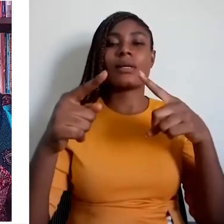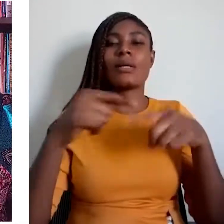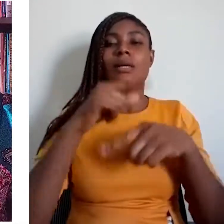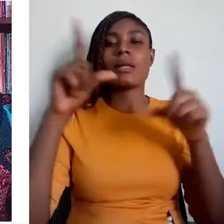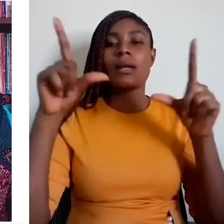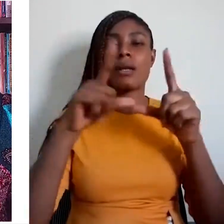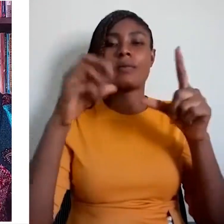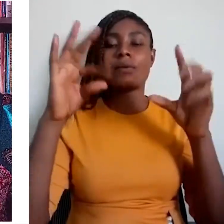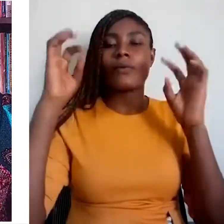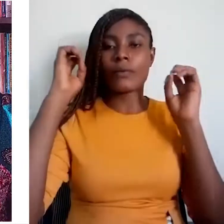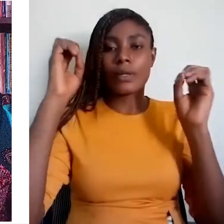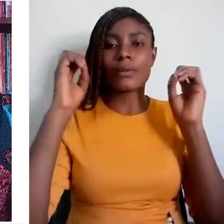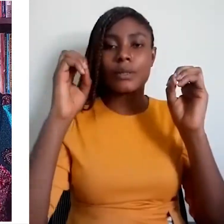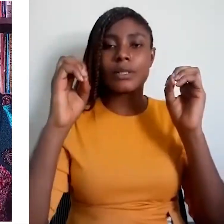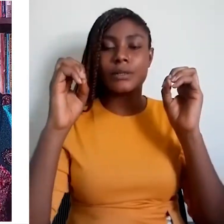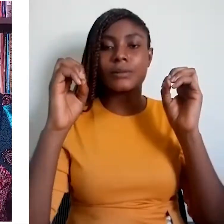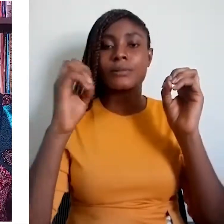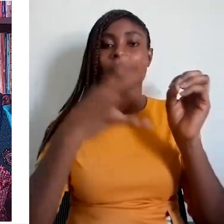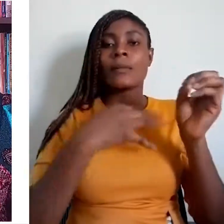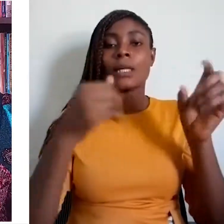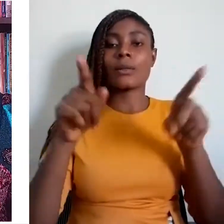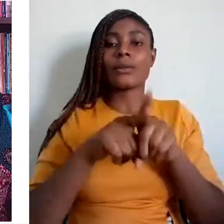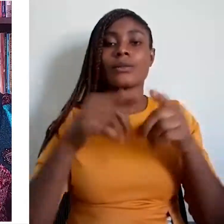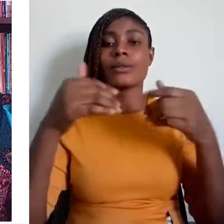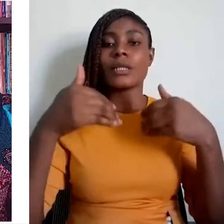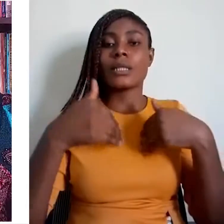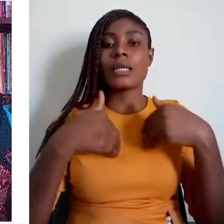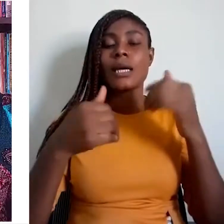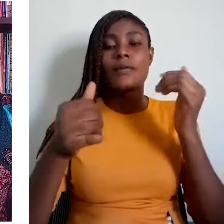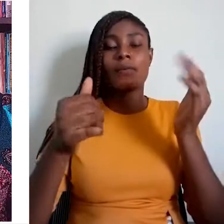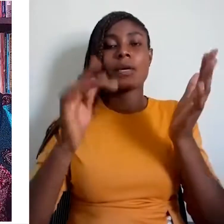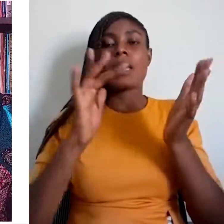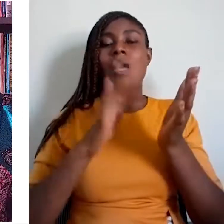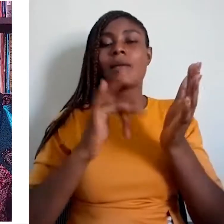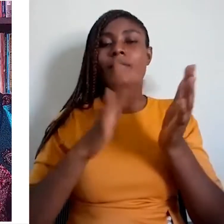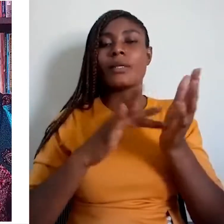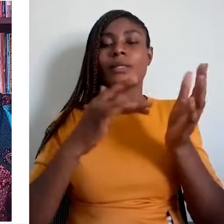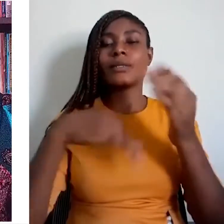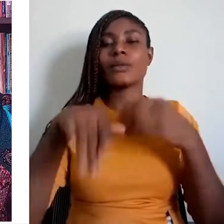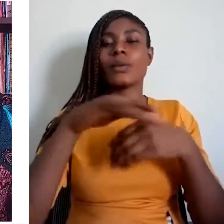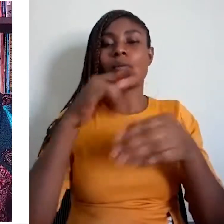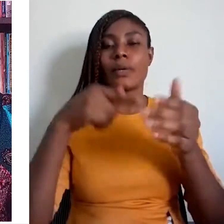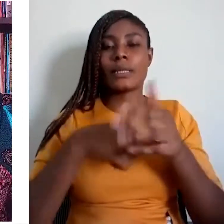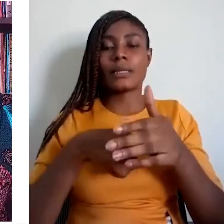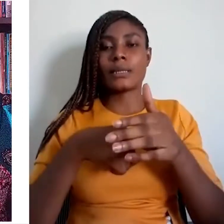it has an orthography; and one major language other than the language of the environment